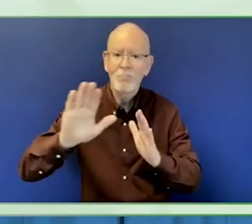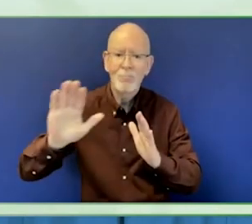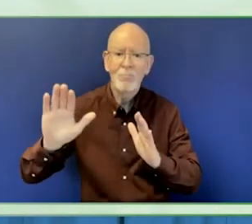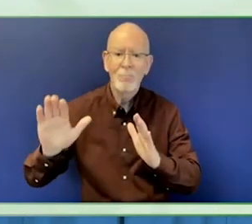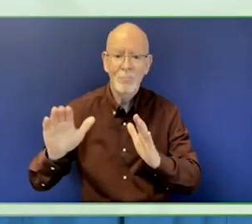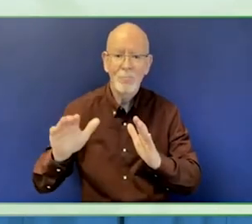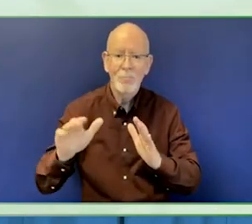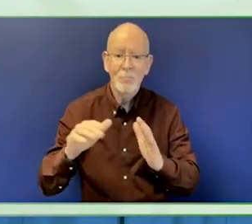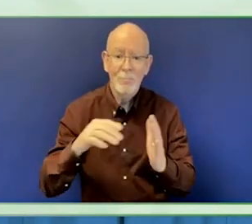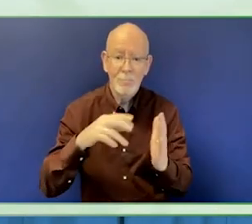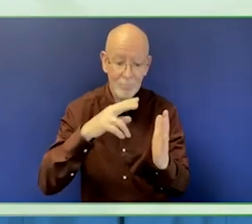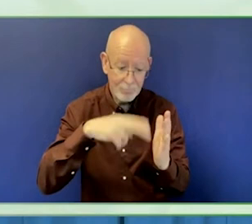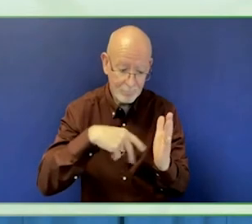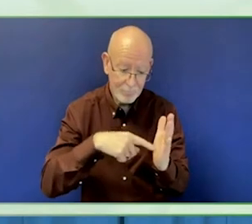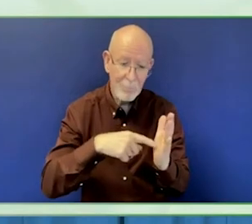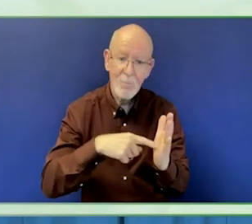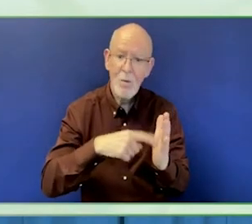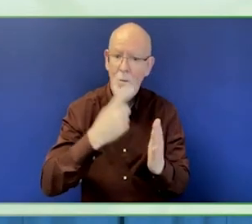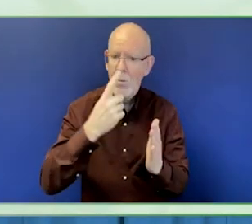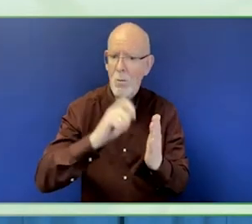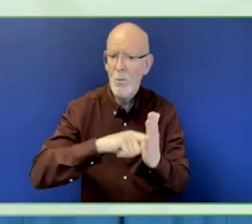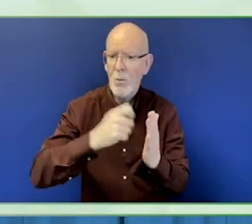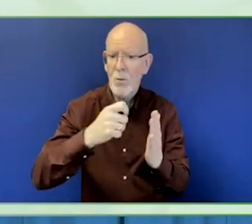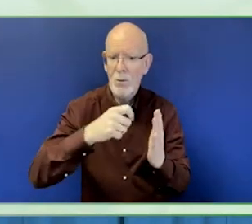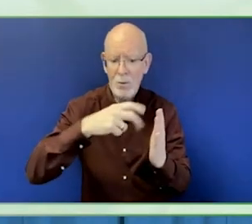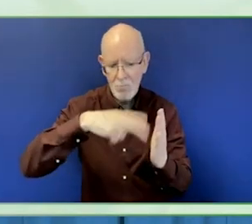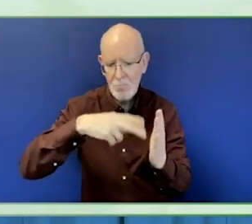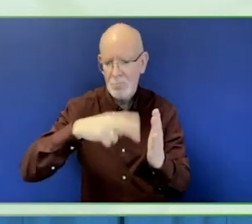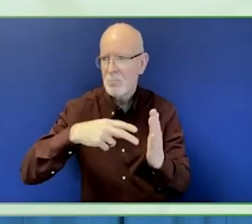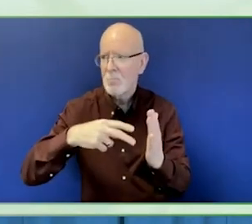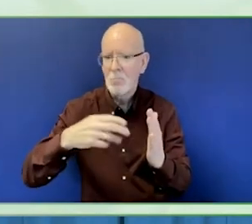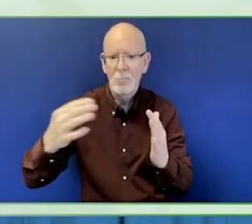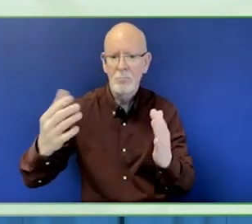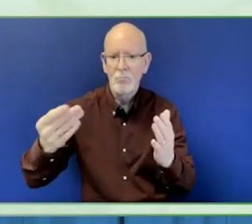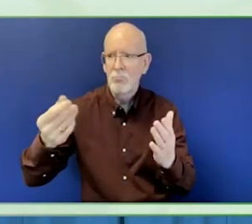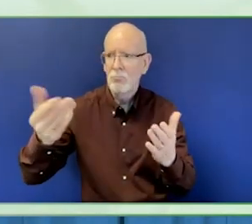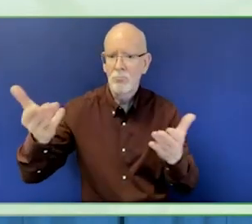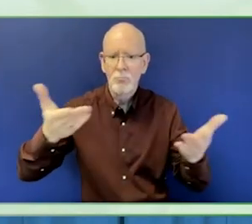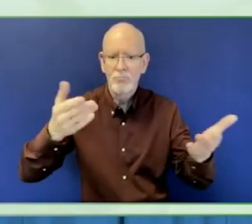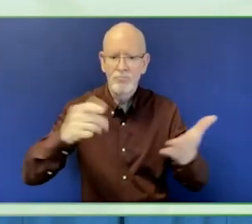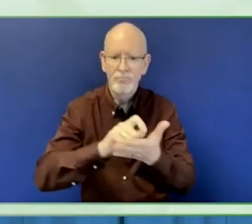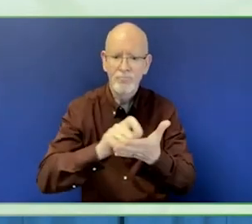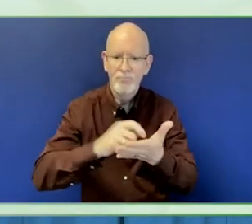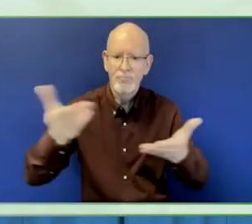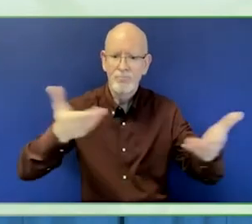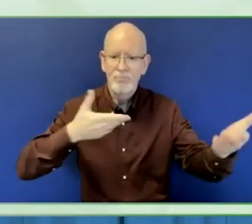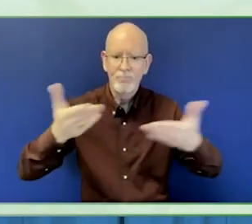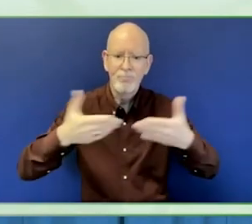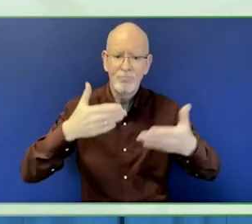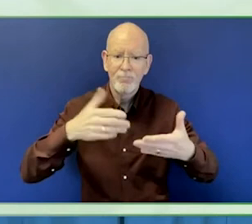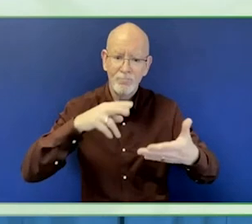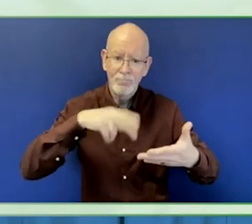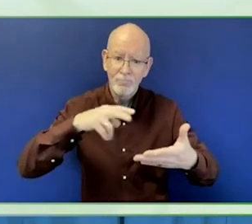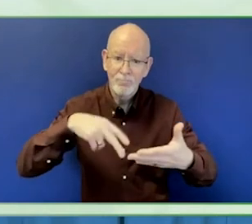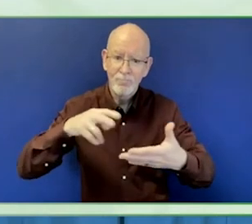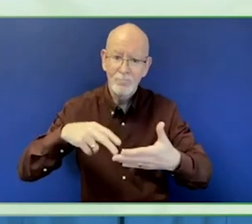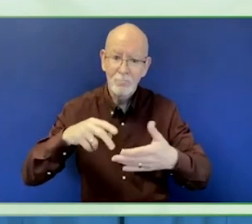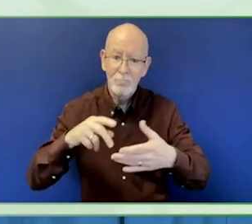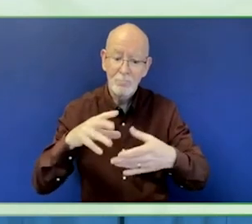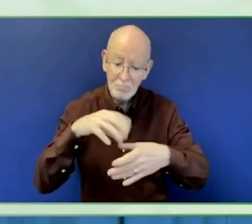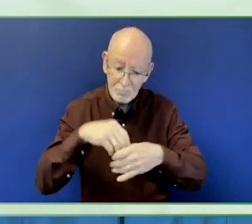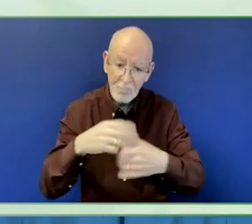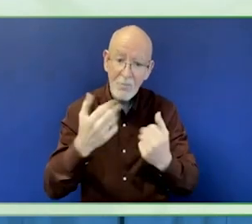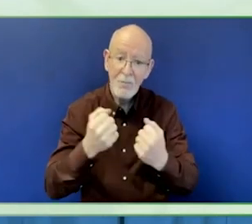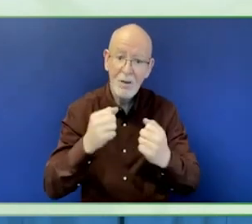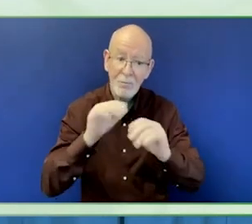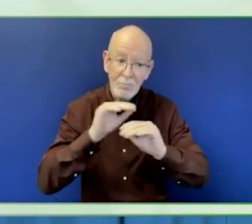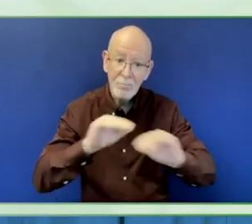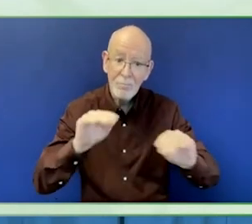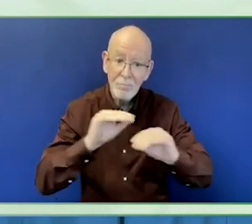The sub teams can work with projects after quality education or